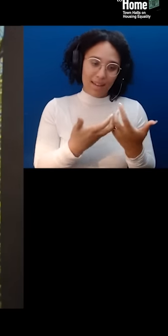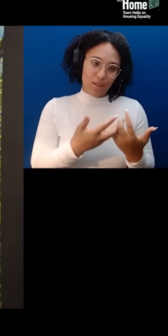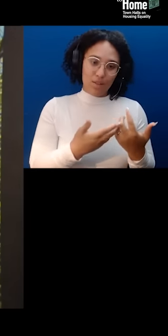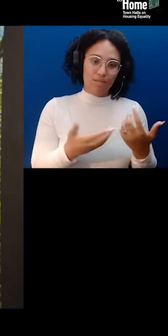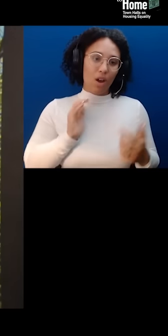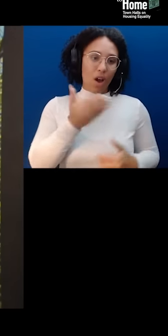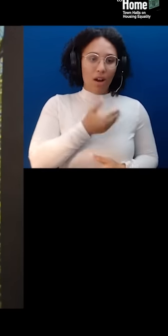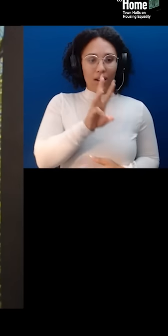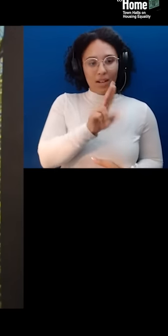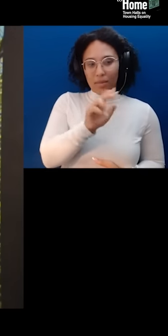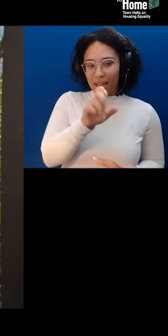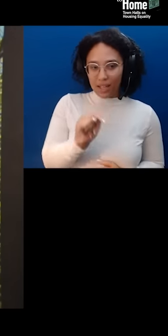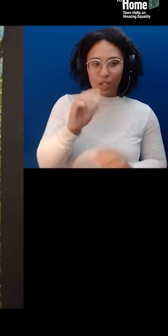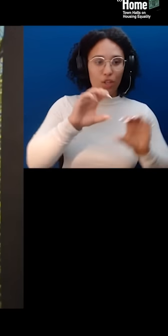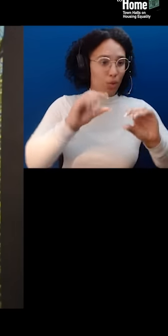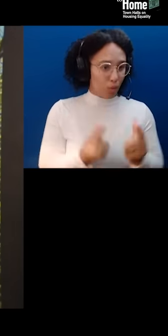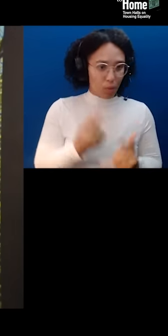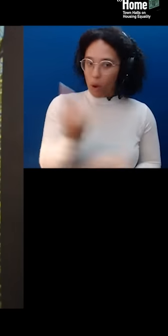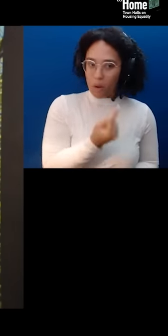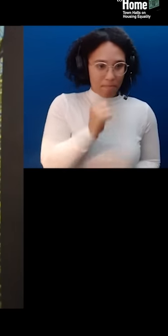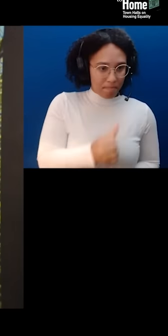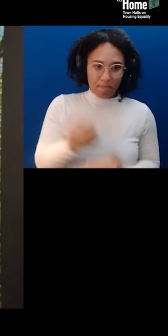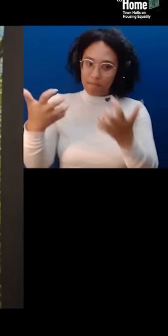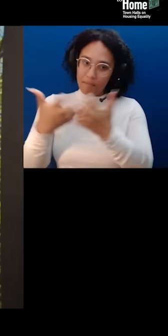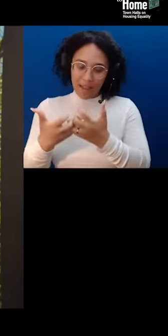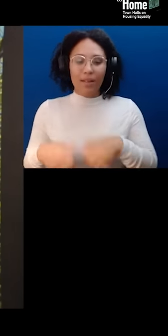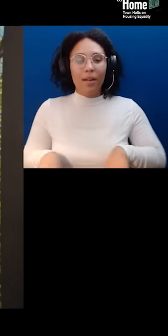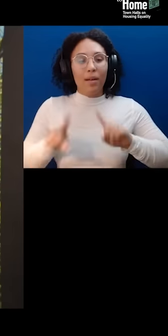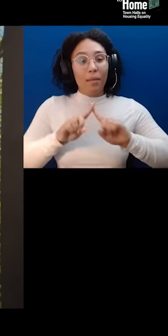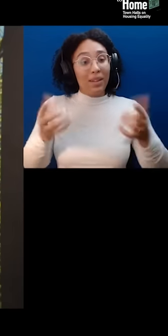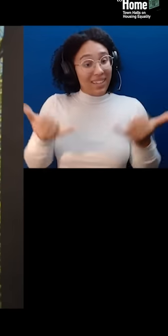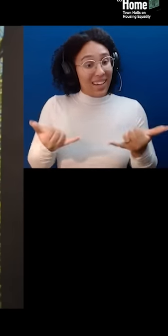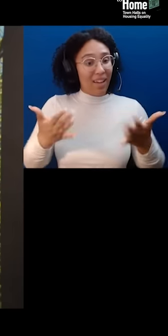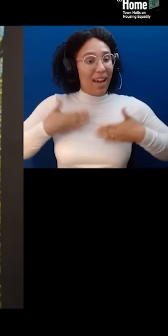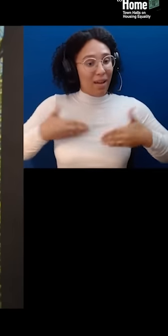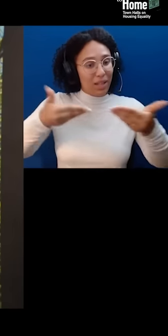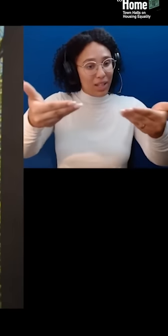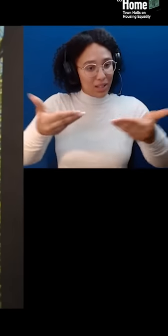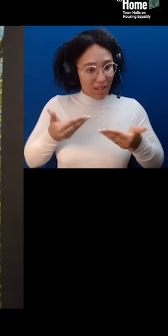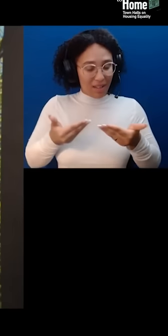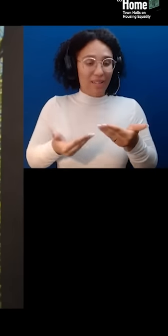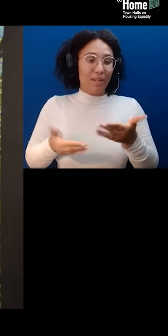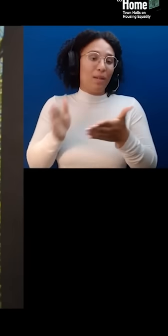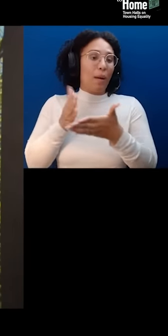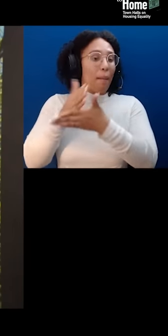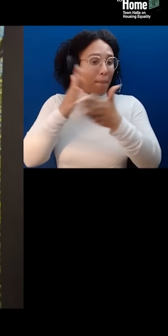WNET's director of community partnerships, the curator of CLOSE TO HOME, and tonight's moderator, Brian Tate.